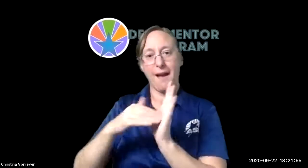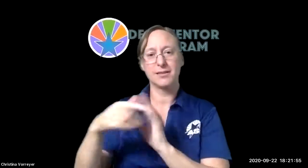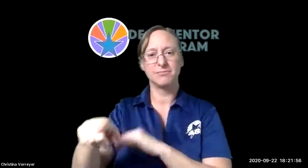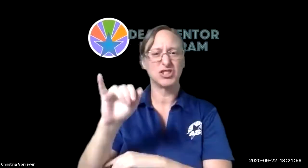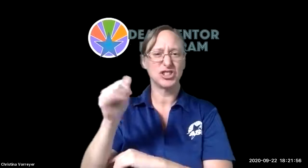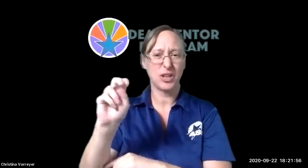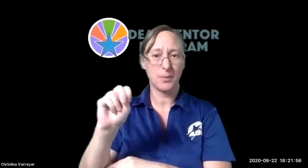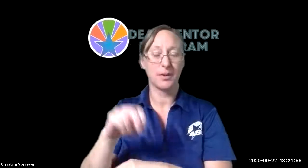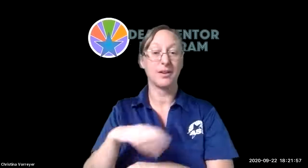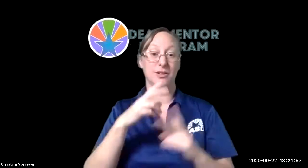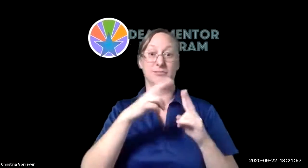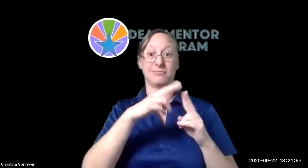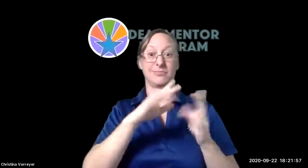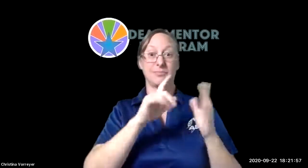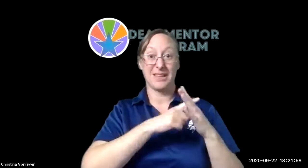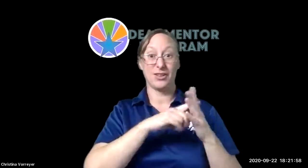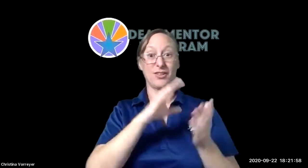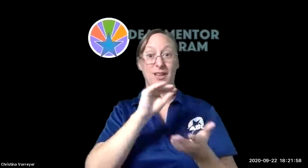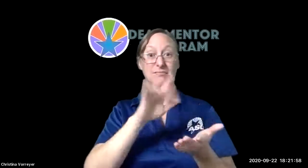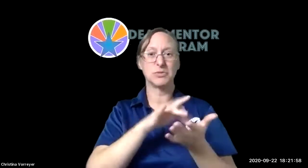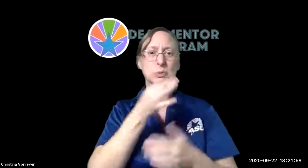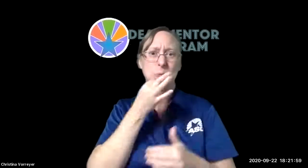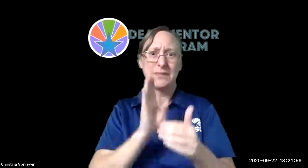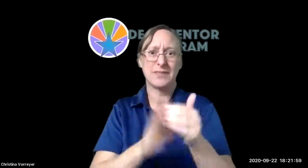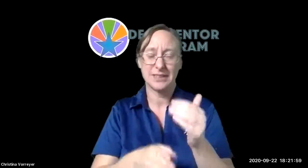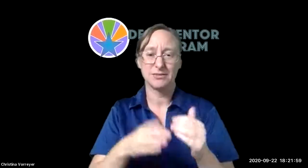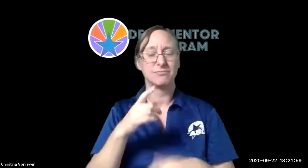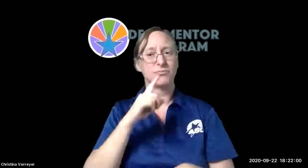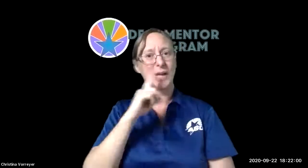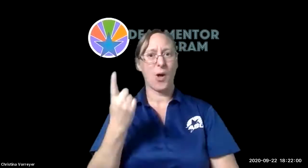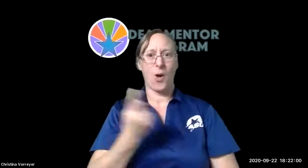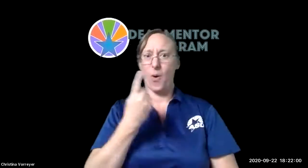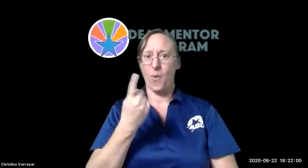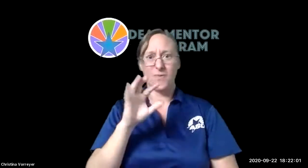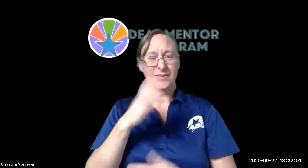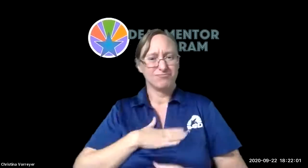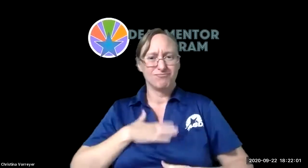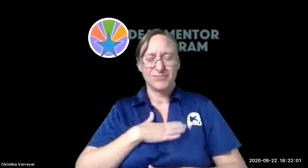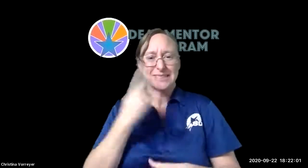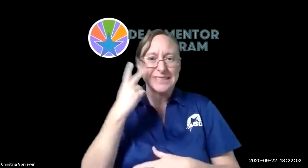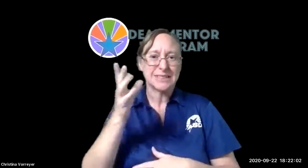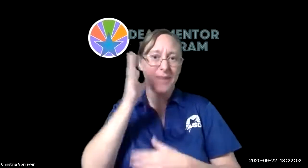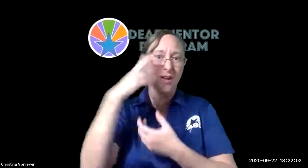we just finished the advance and we'll offer that again in january the beginner and intermediate will be